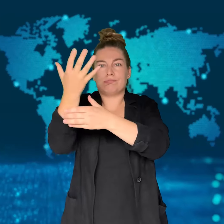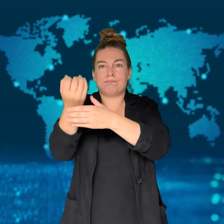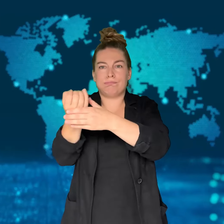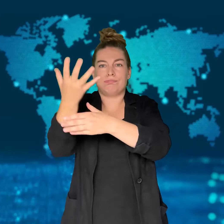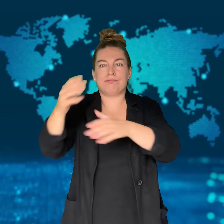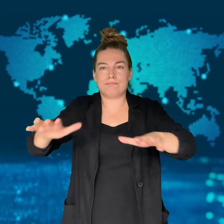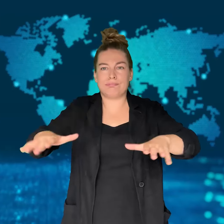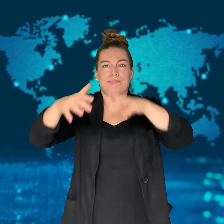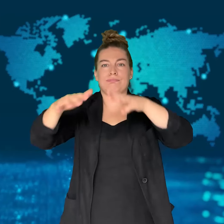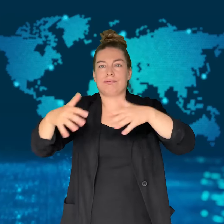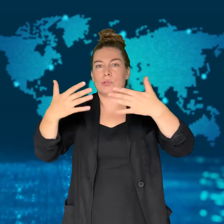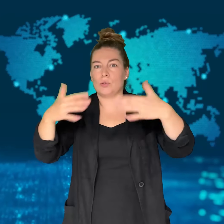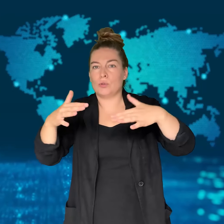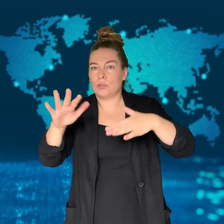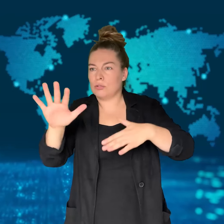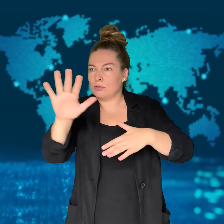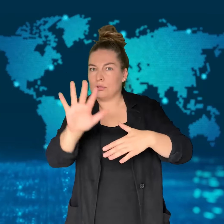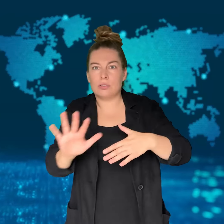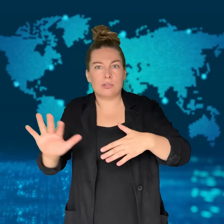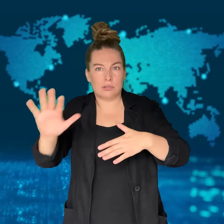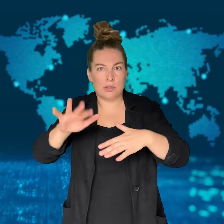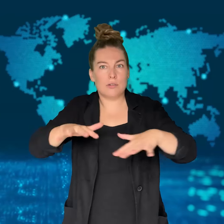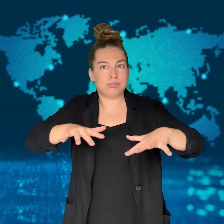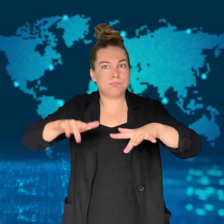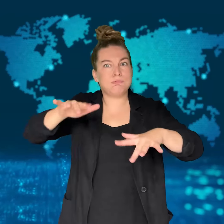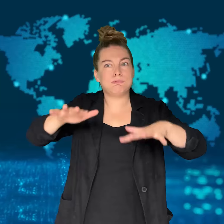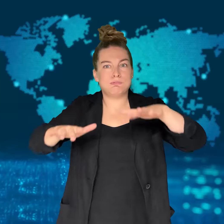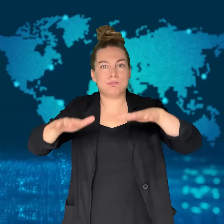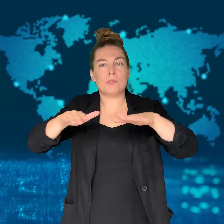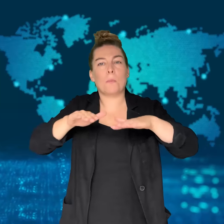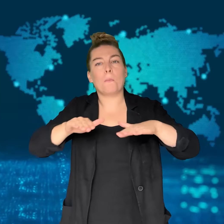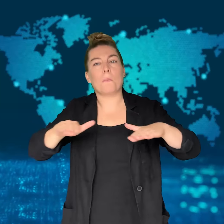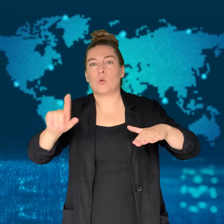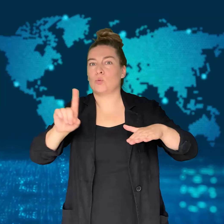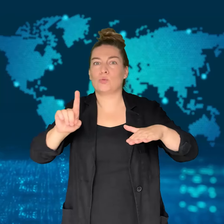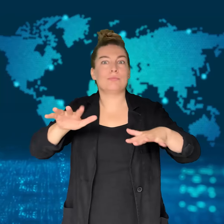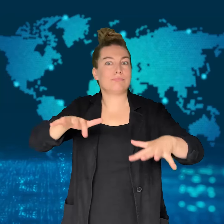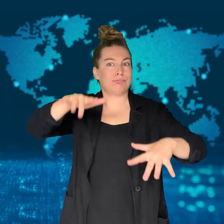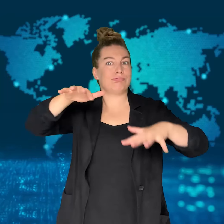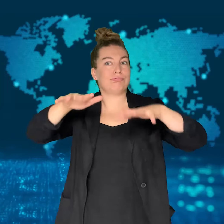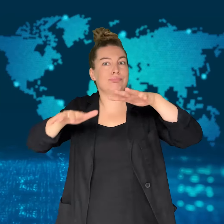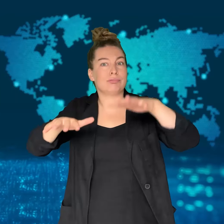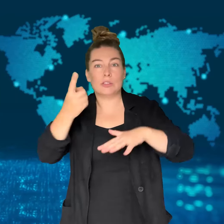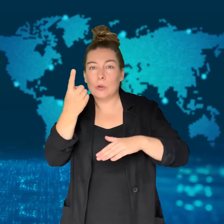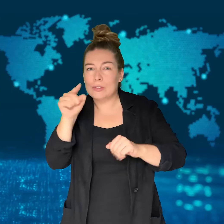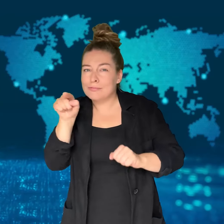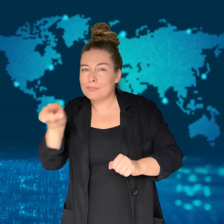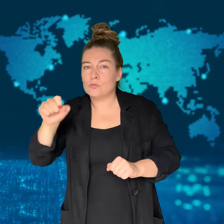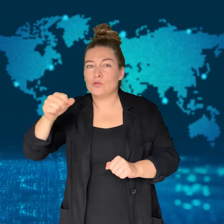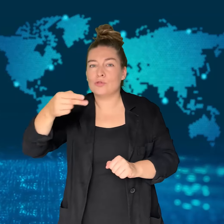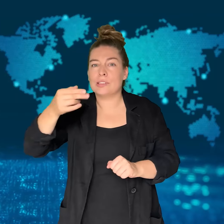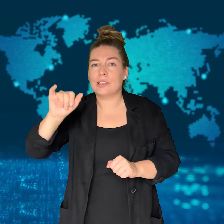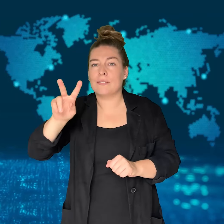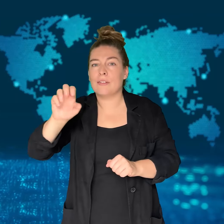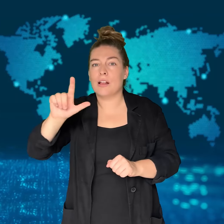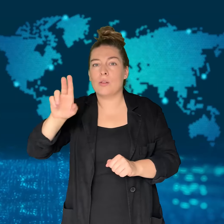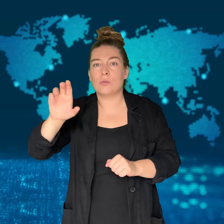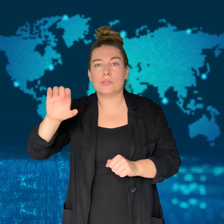Shiveluch is one of the biggest and most active of